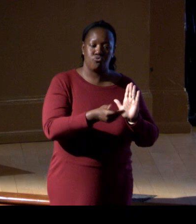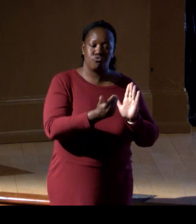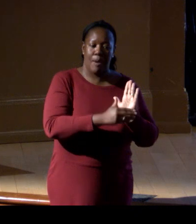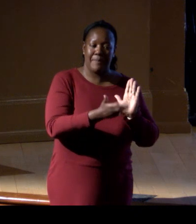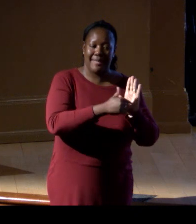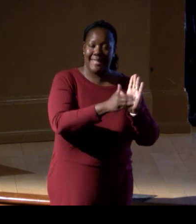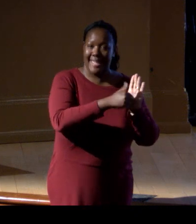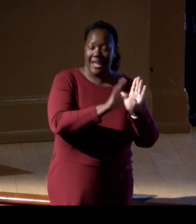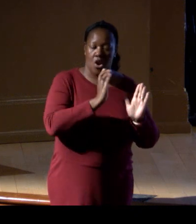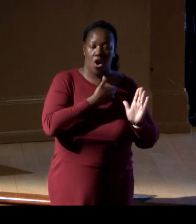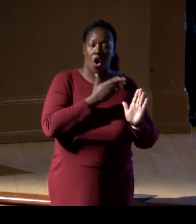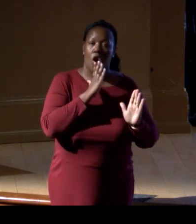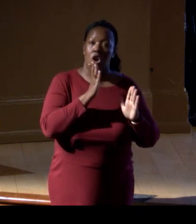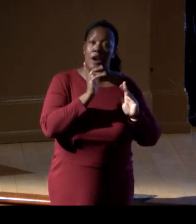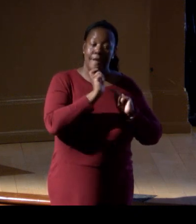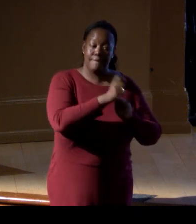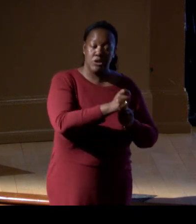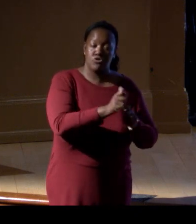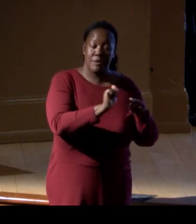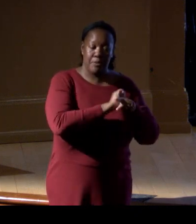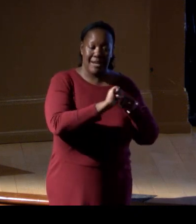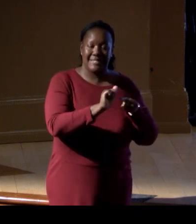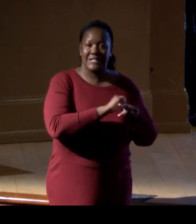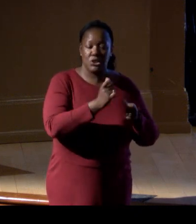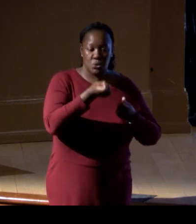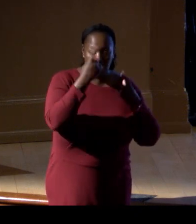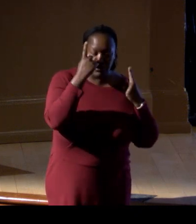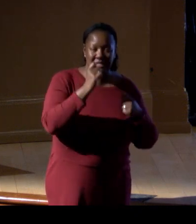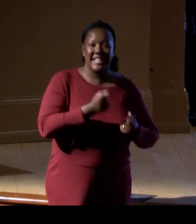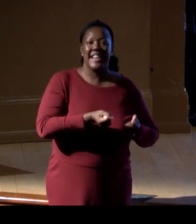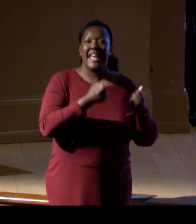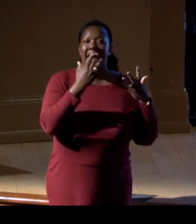to be able to understand how many hake were in the water for management.